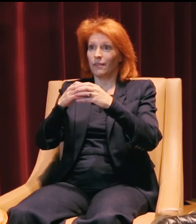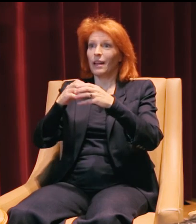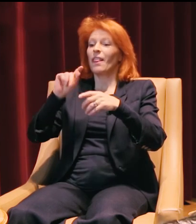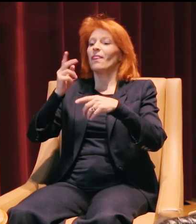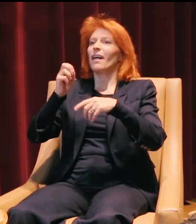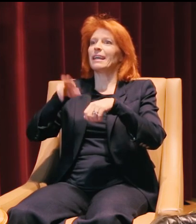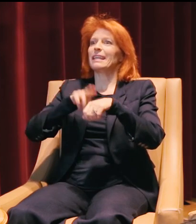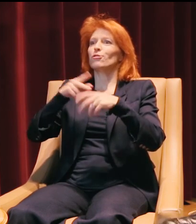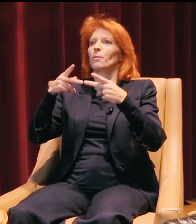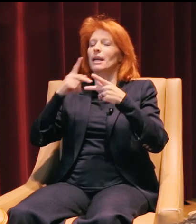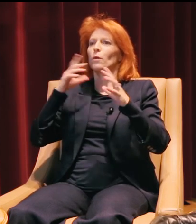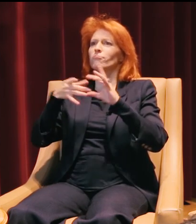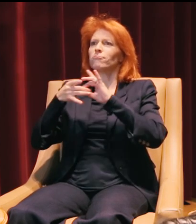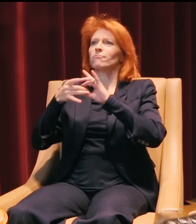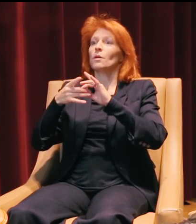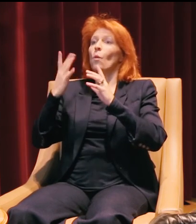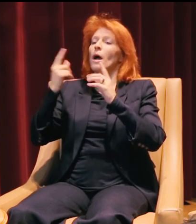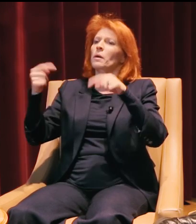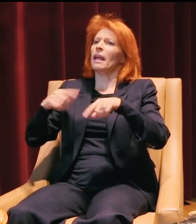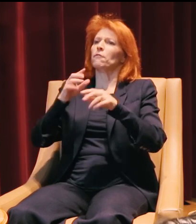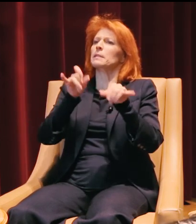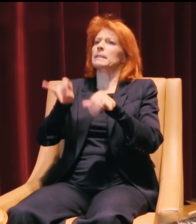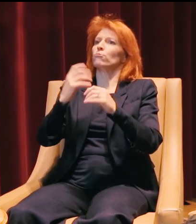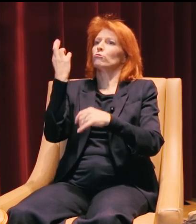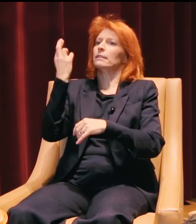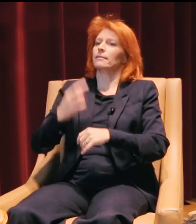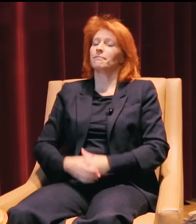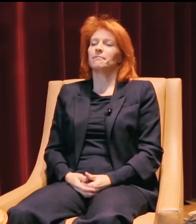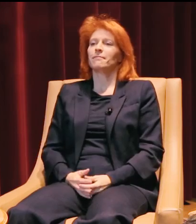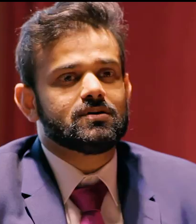we sort of all bonded, because we all came here for similar reasons.